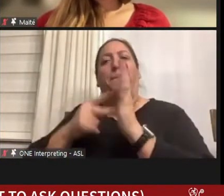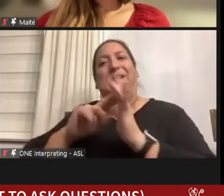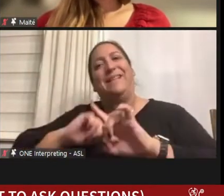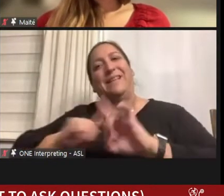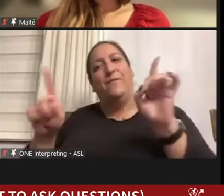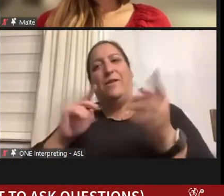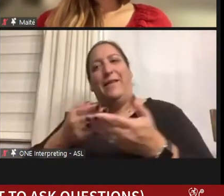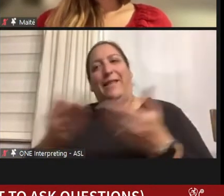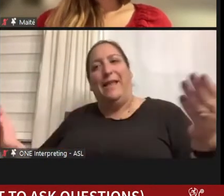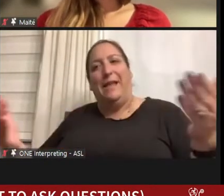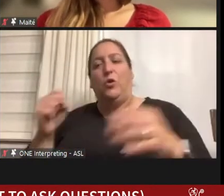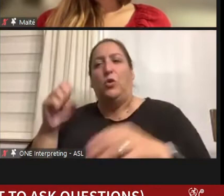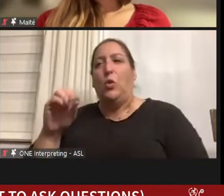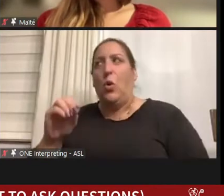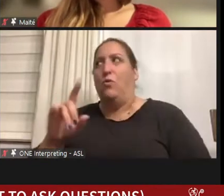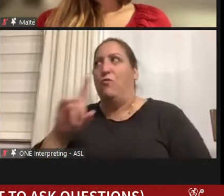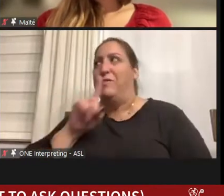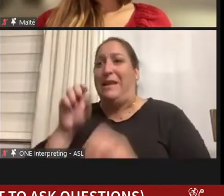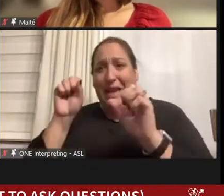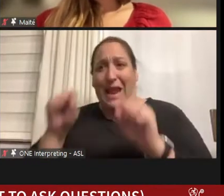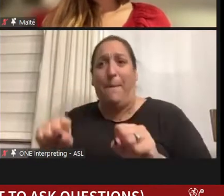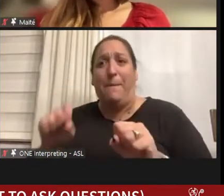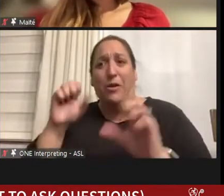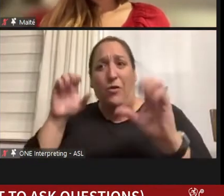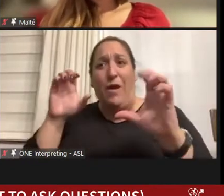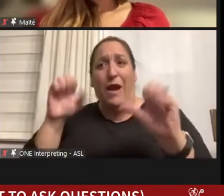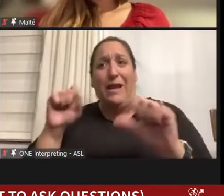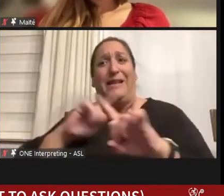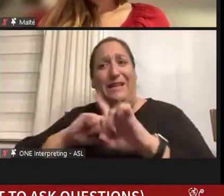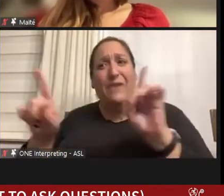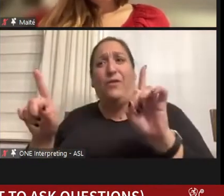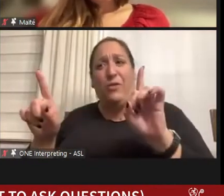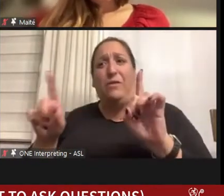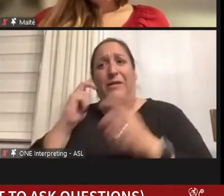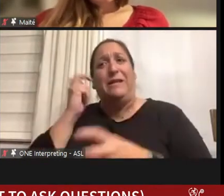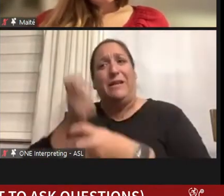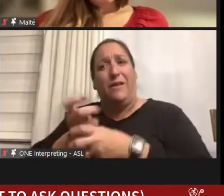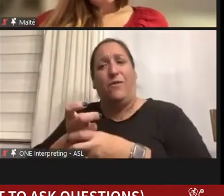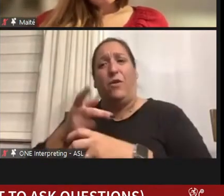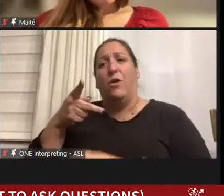So they can be incredibly difficult to get all those homophones and homonyms out